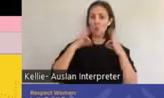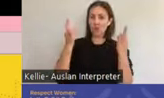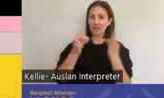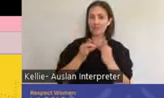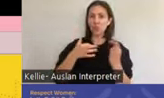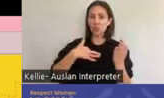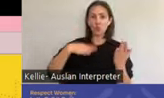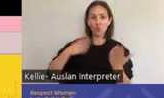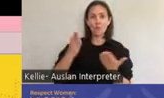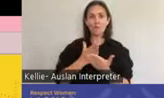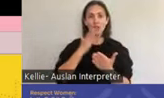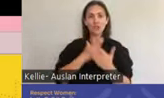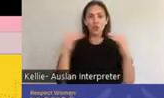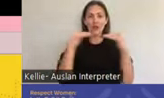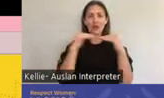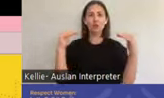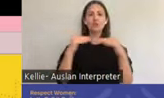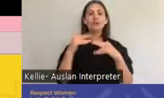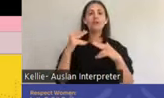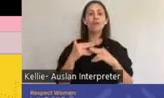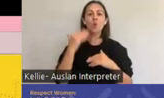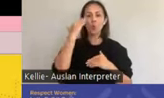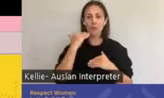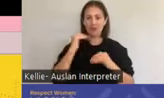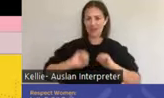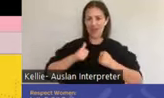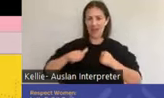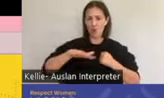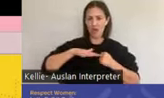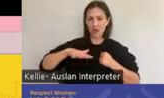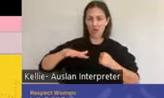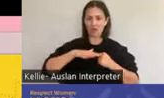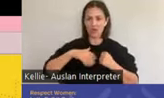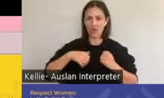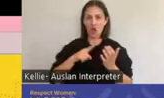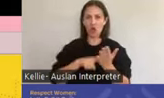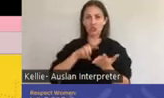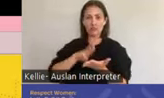well-being for women of the Loddon Mallee region. Our purpose is to lead cultural and structural